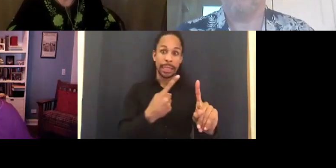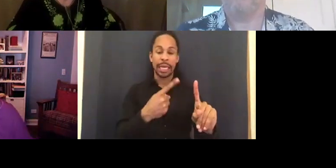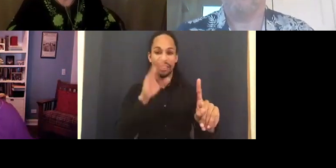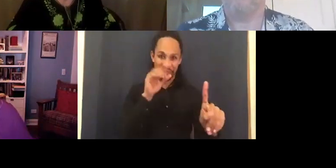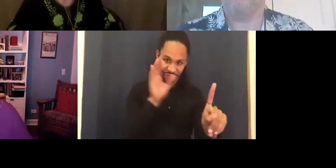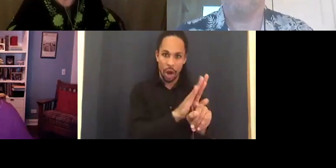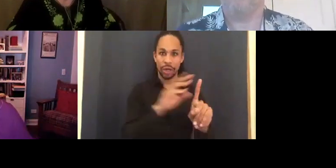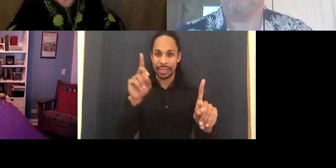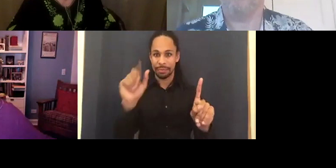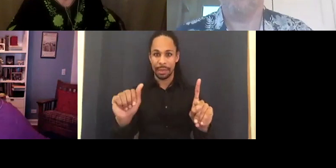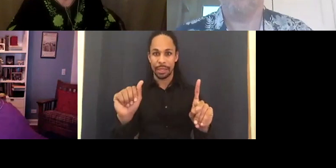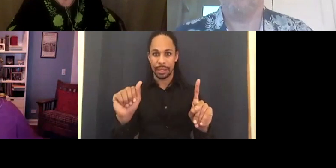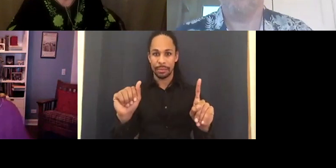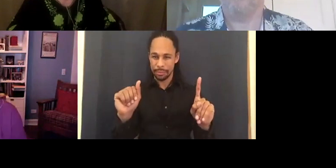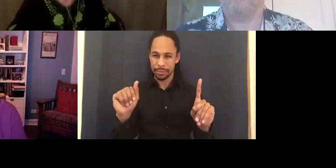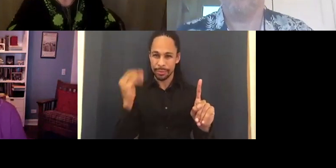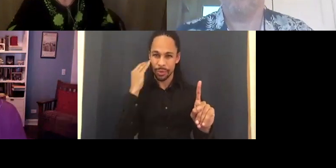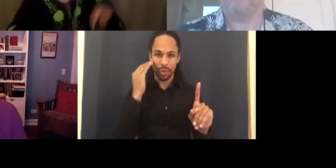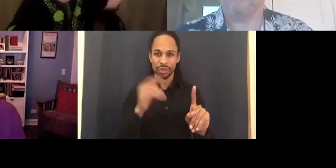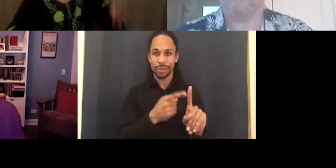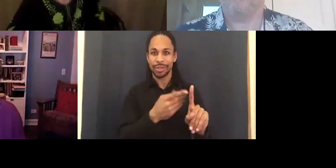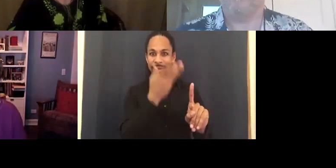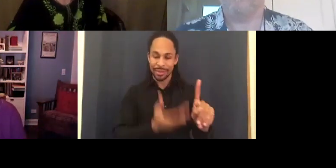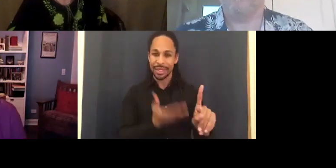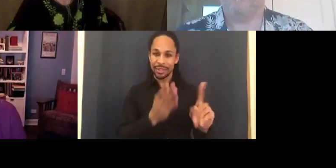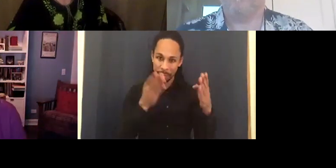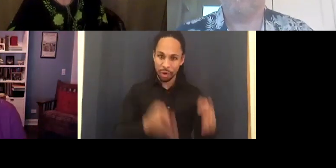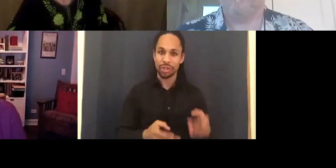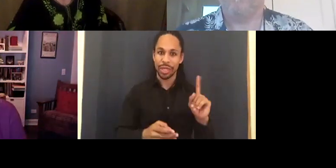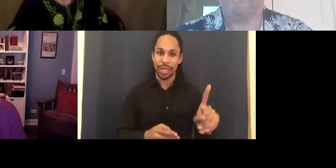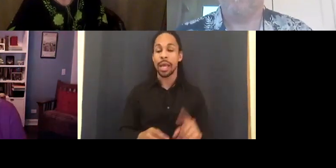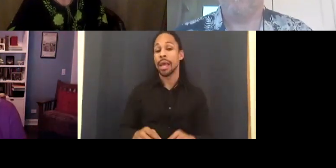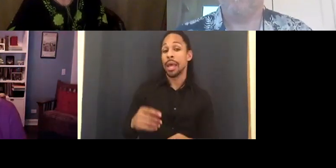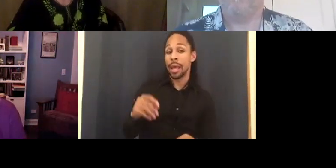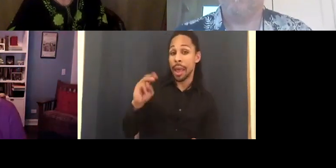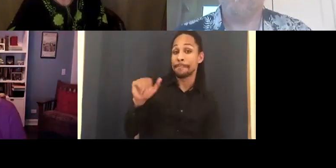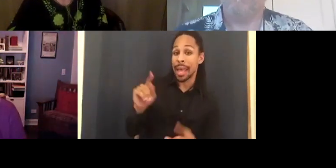That's when they get it wrong, Salome, the non-disabled writers.